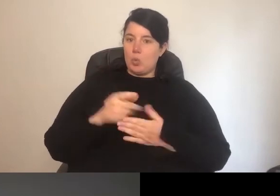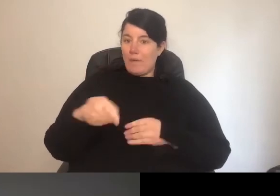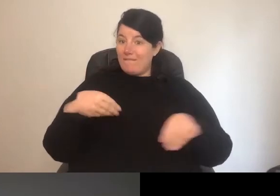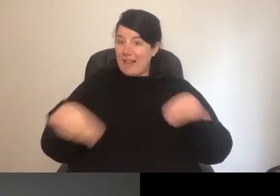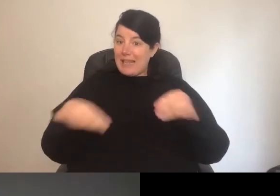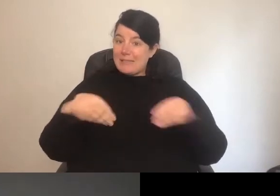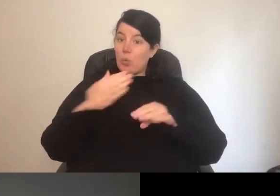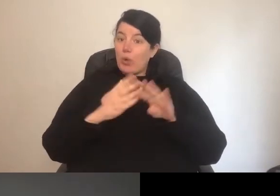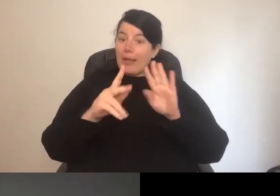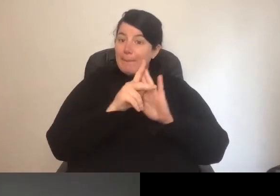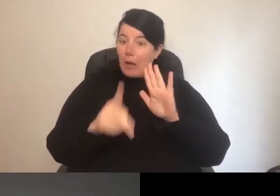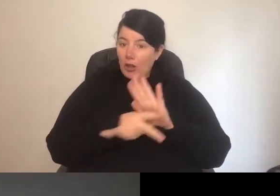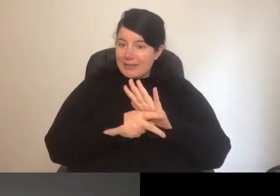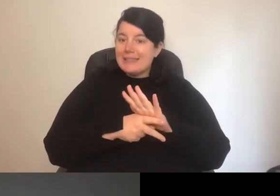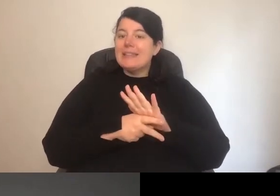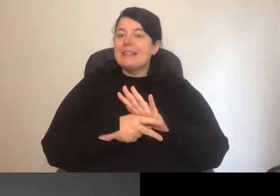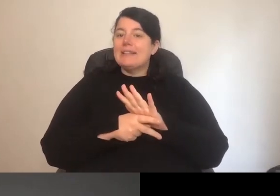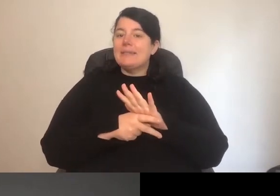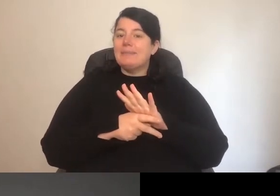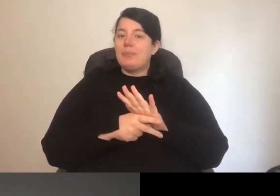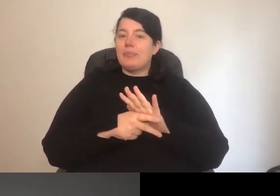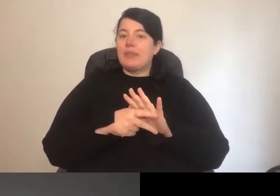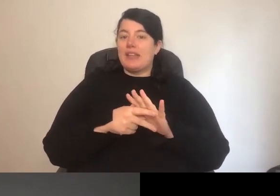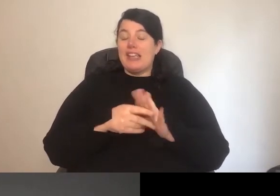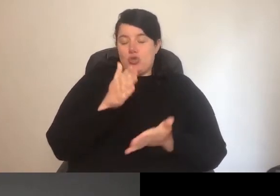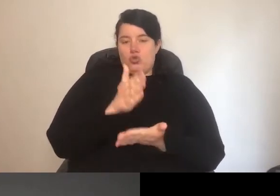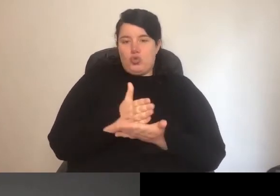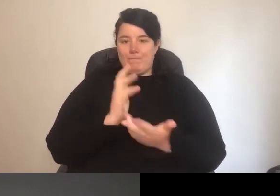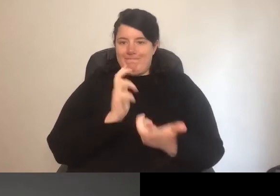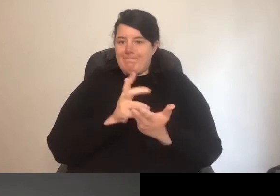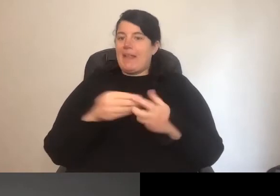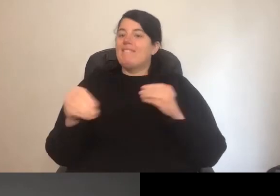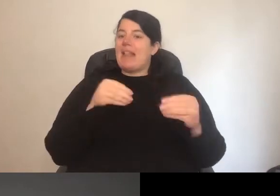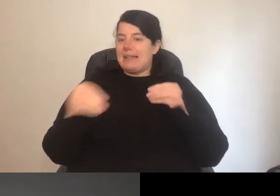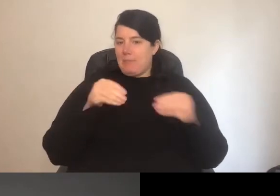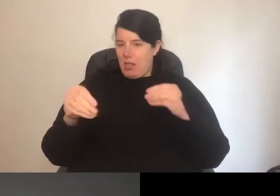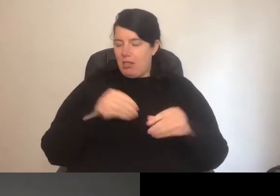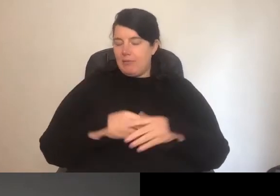policies really are really flexible.